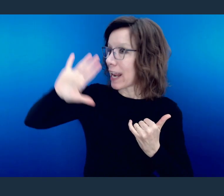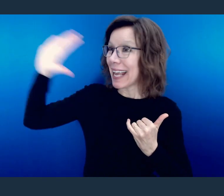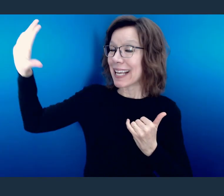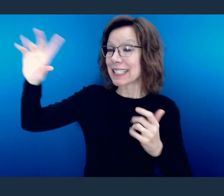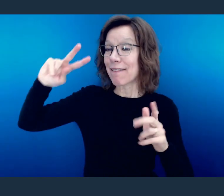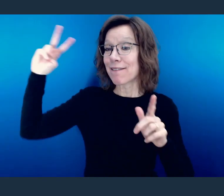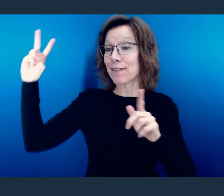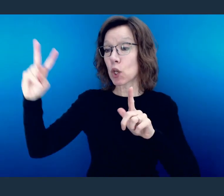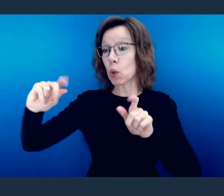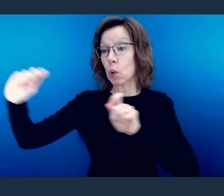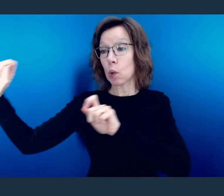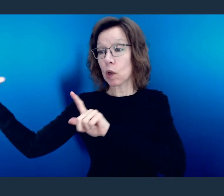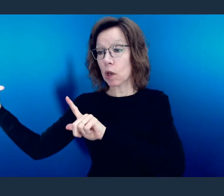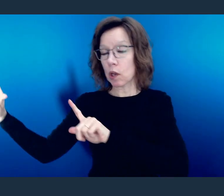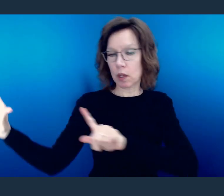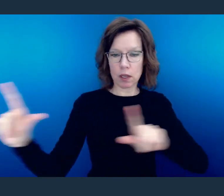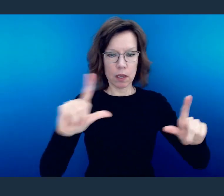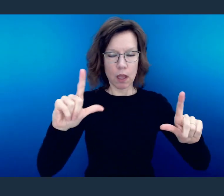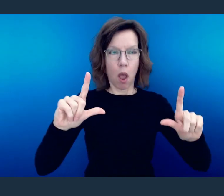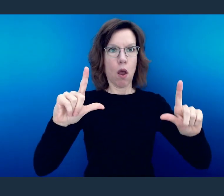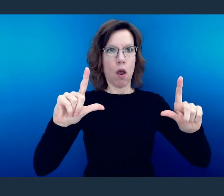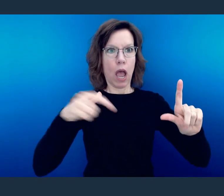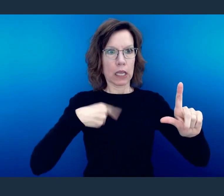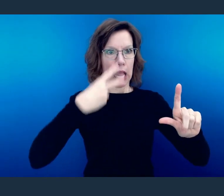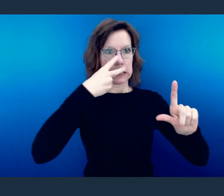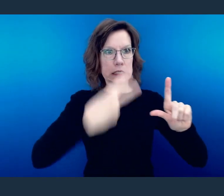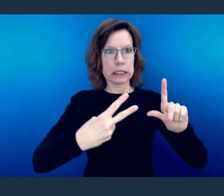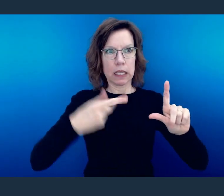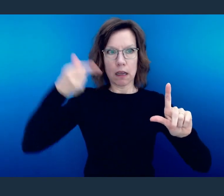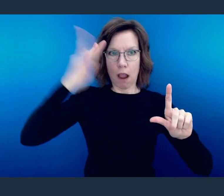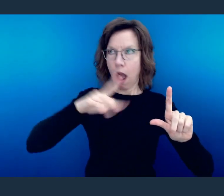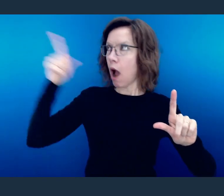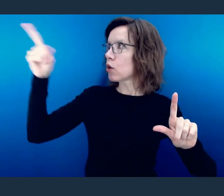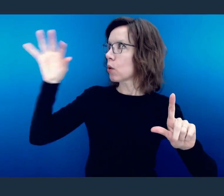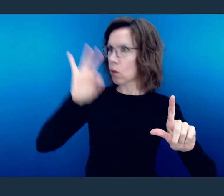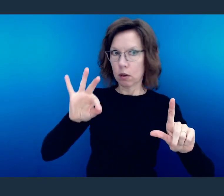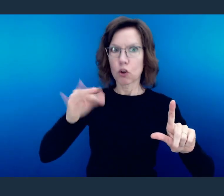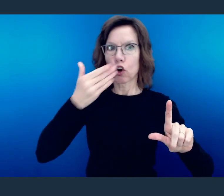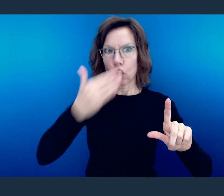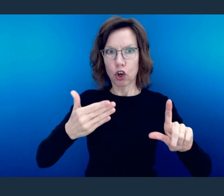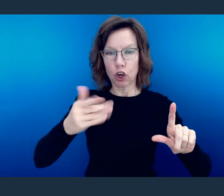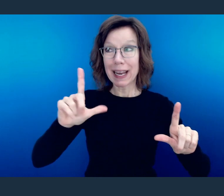in a way that allows you to see what is right in God's eyes and not your own, what is right